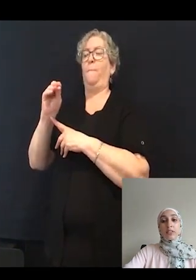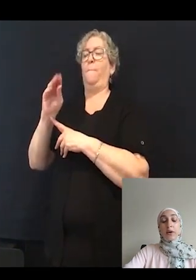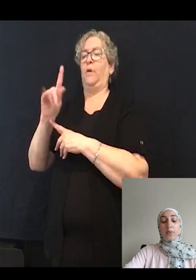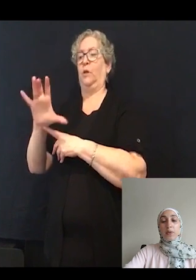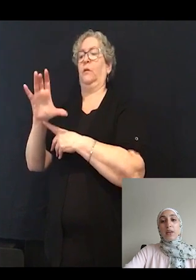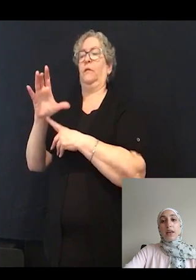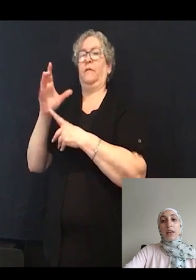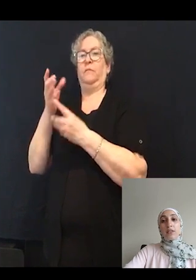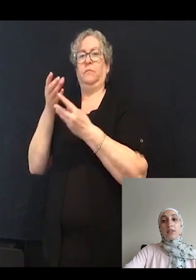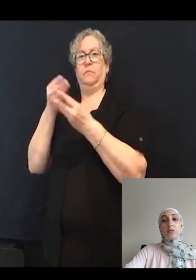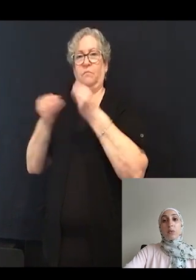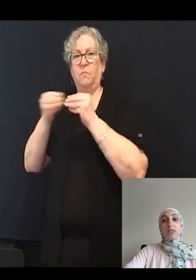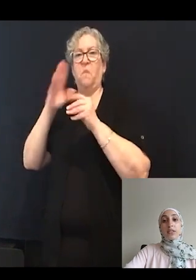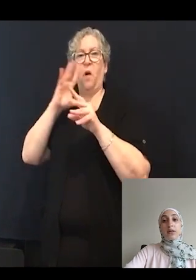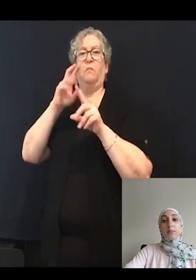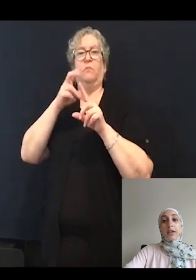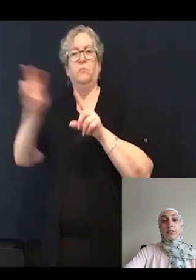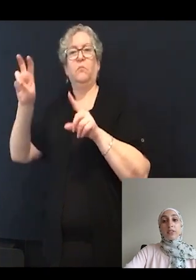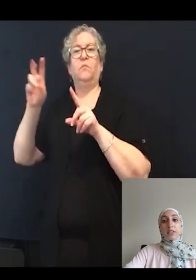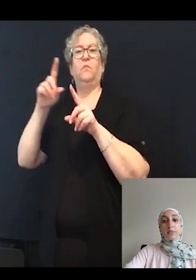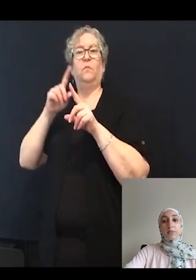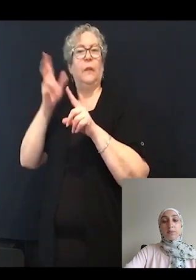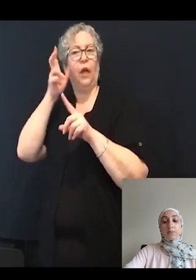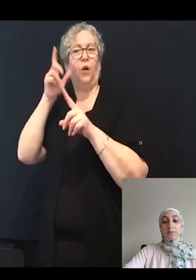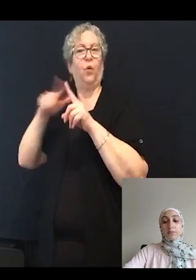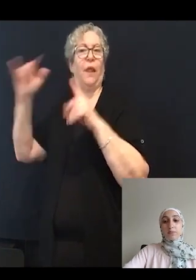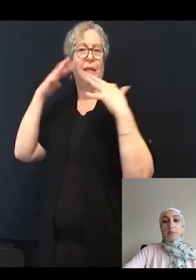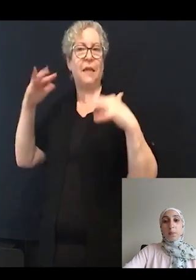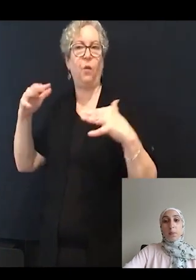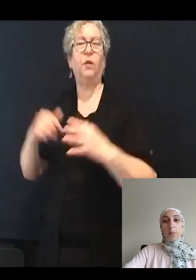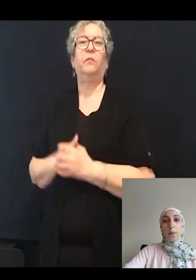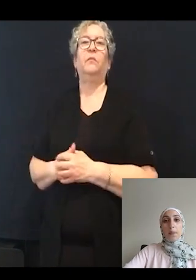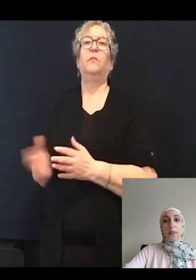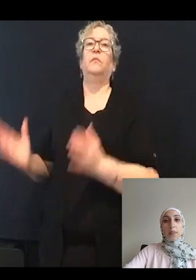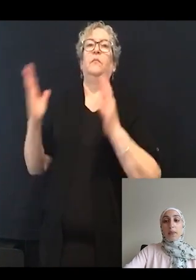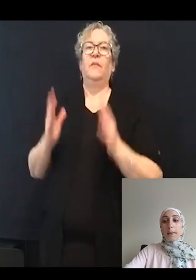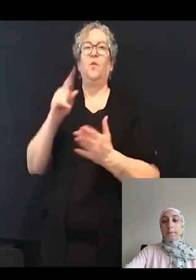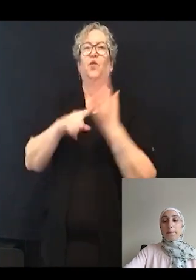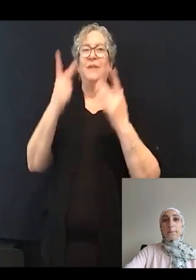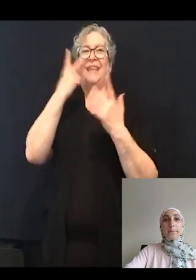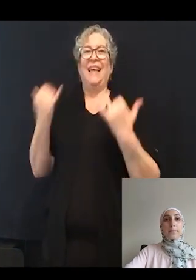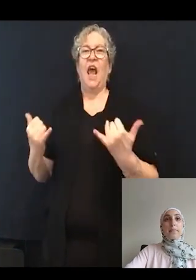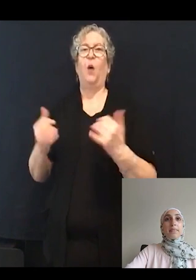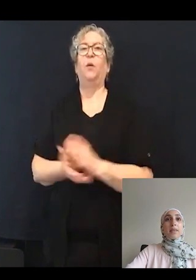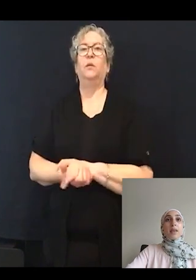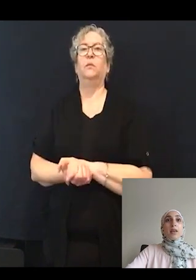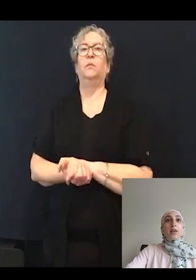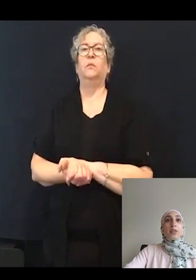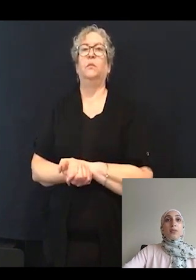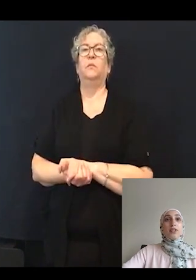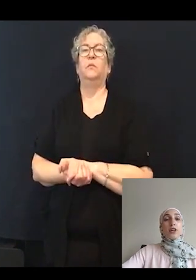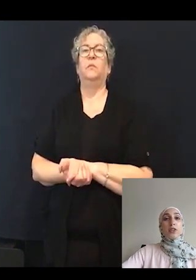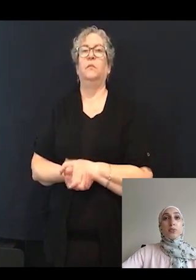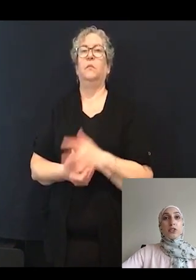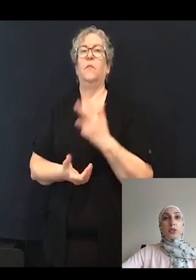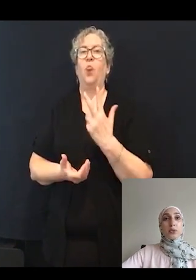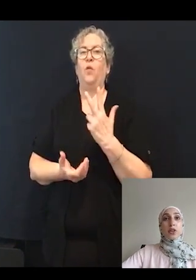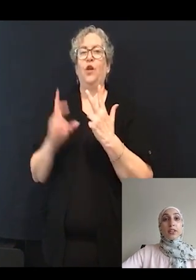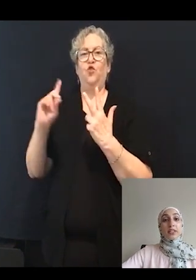And this is what we're seeing in panel C. The three drugs we chose are listed here.